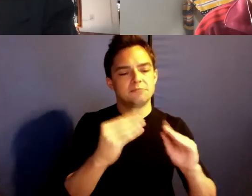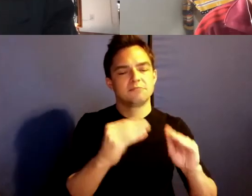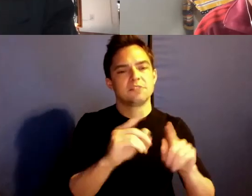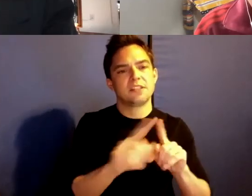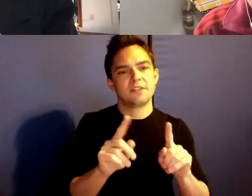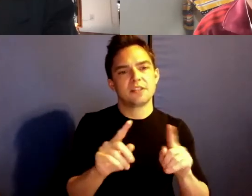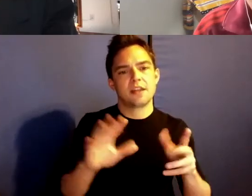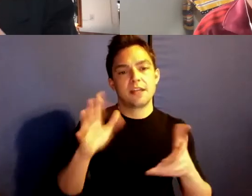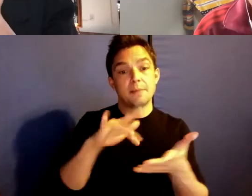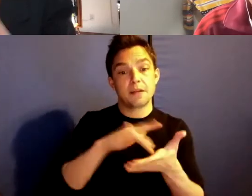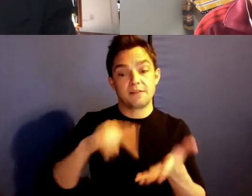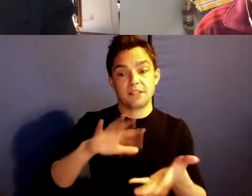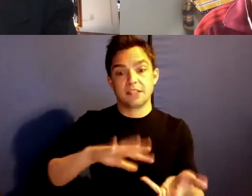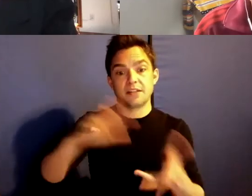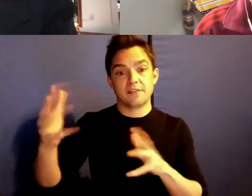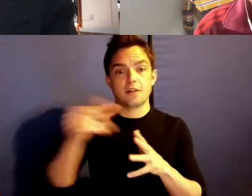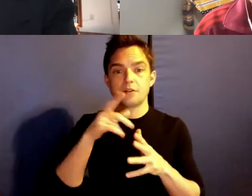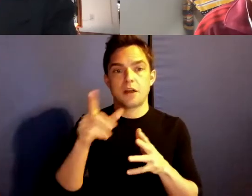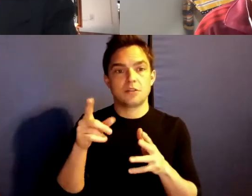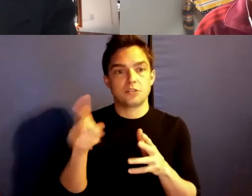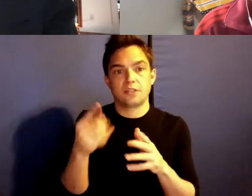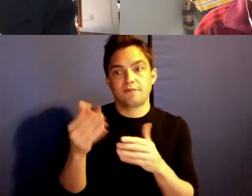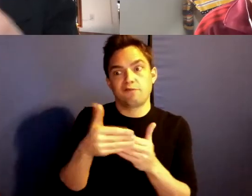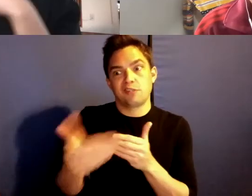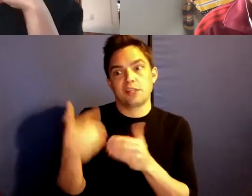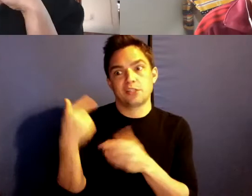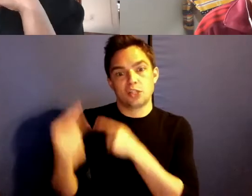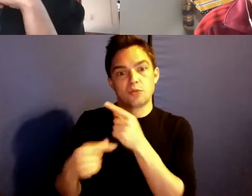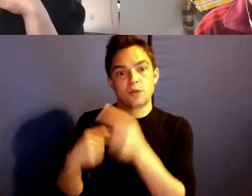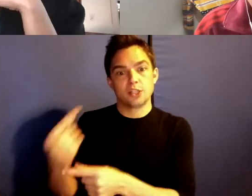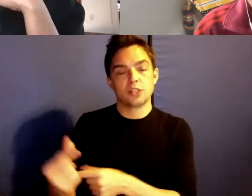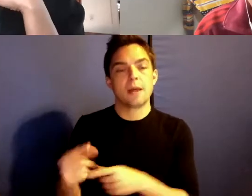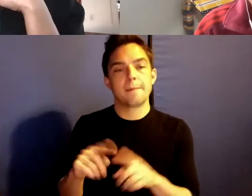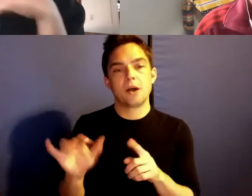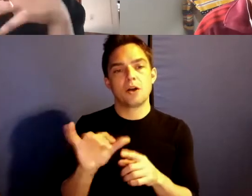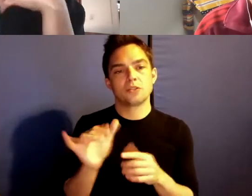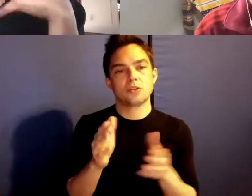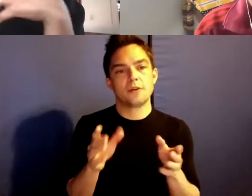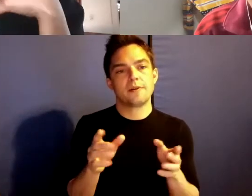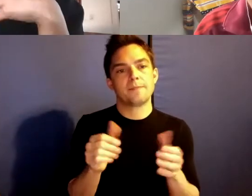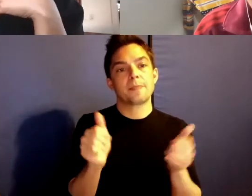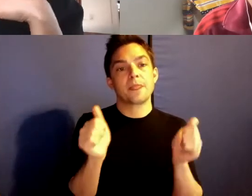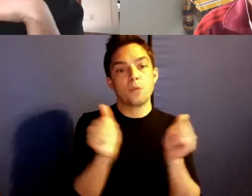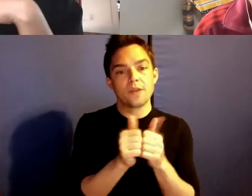difference, not just for the next generation, but alongside the next generation for ourselves.